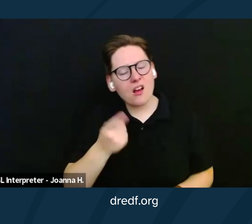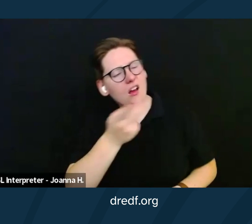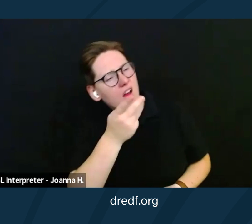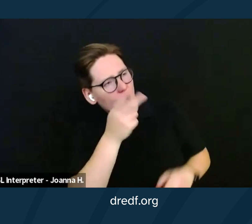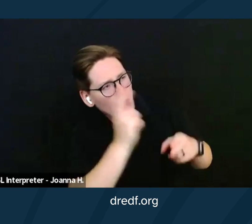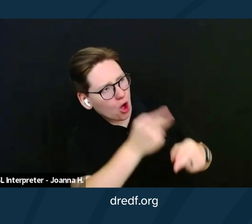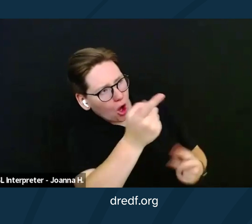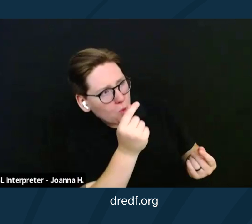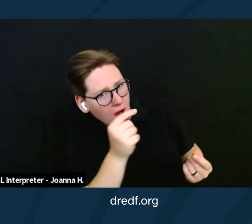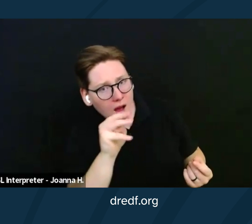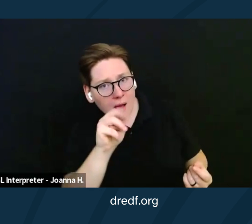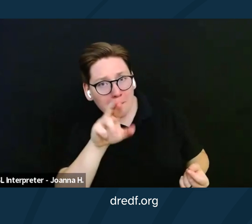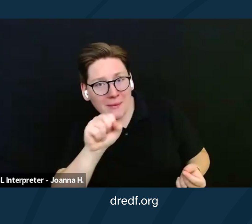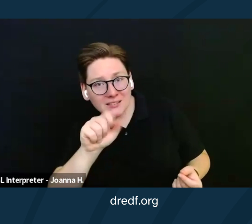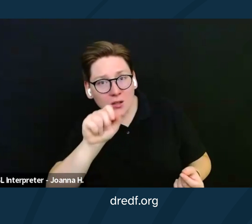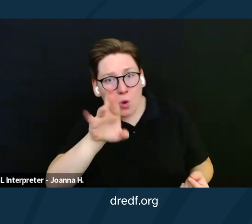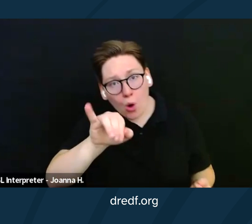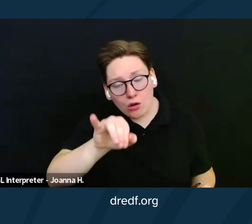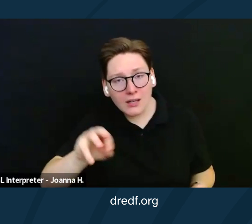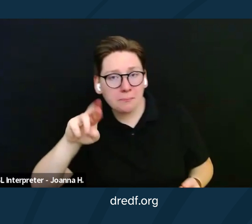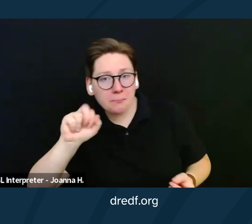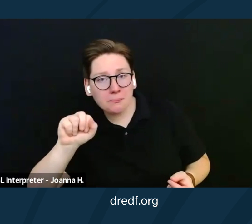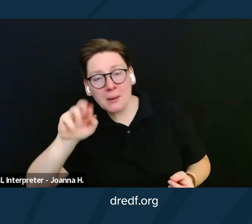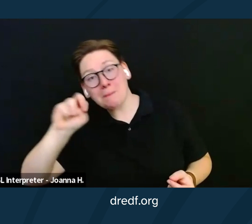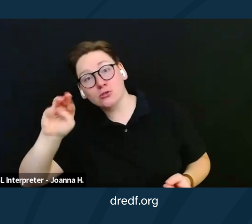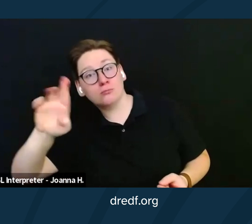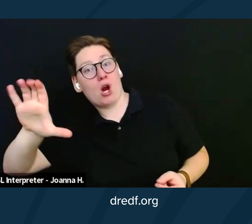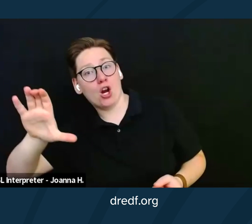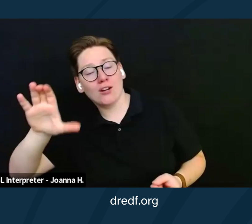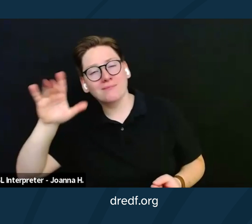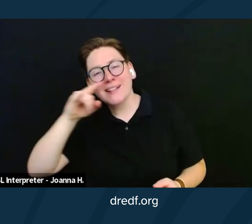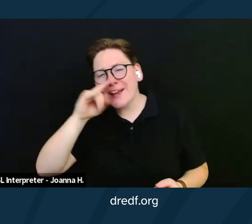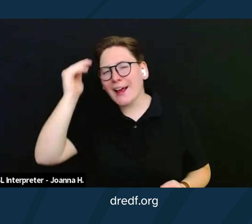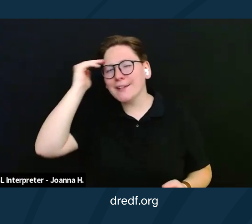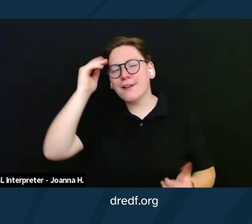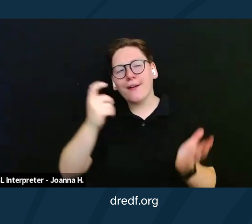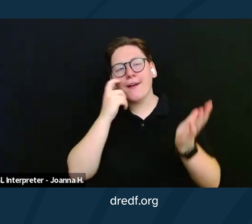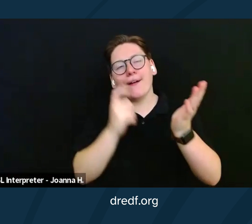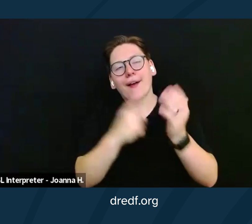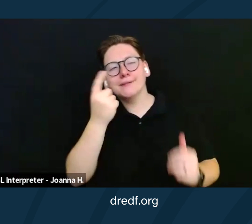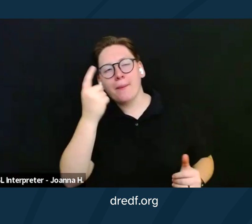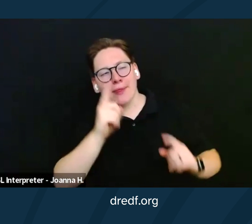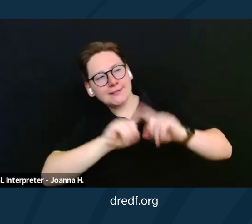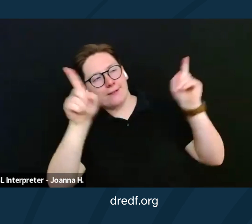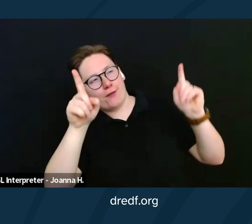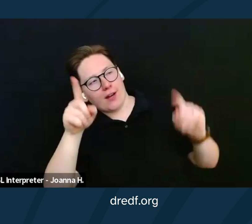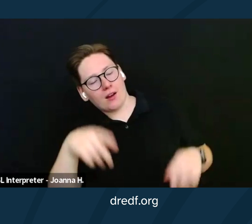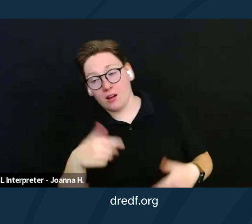Mrs. Lori, Mr. Mark. You know, kids know what's up. They really do, and trying to explain this unfortunate rule